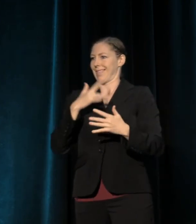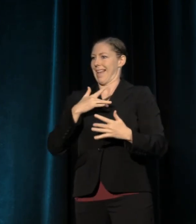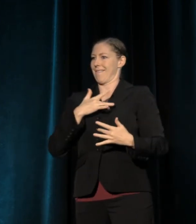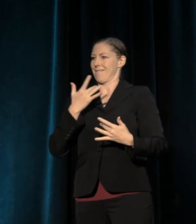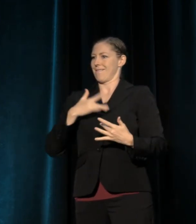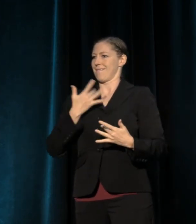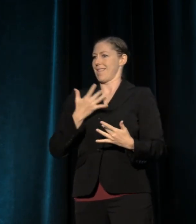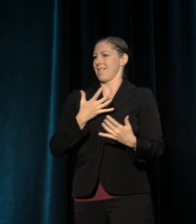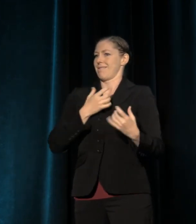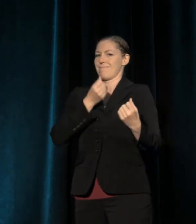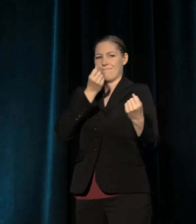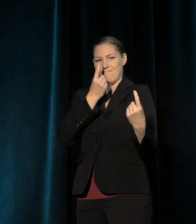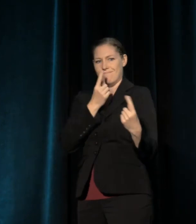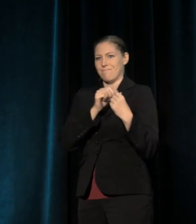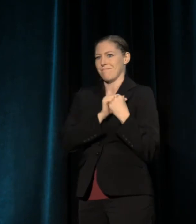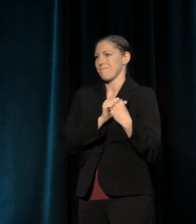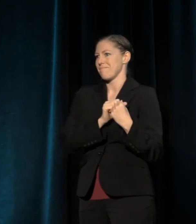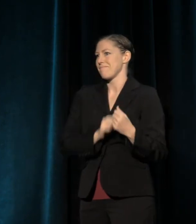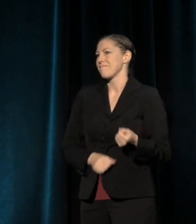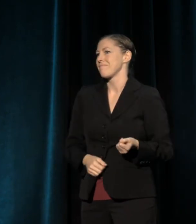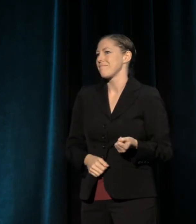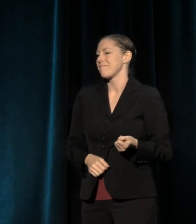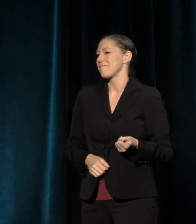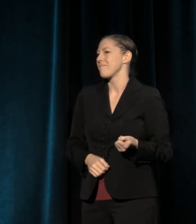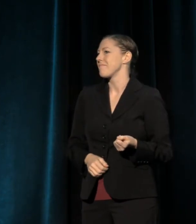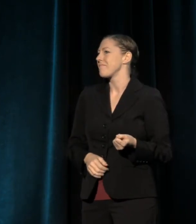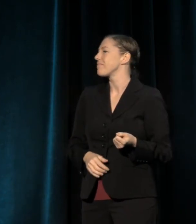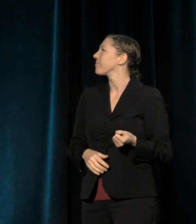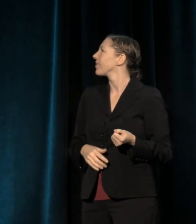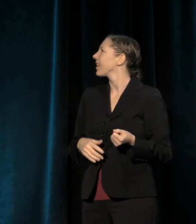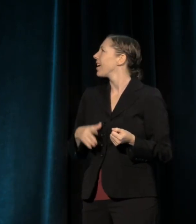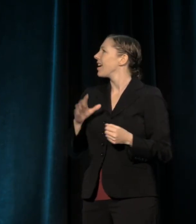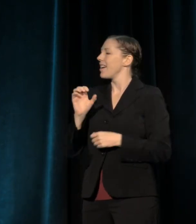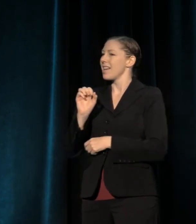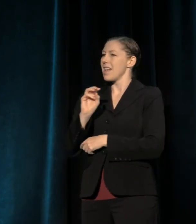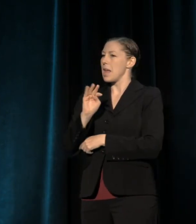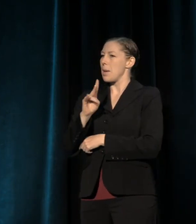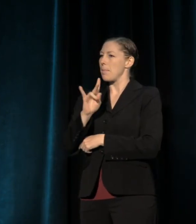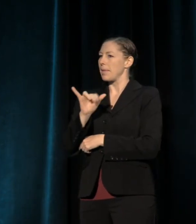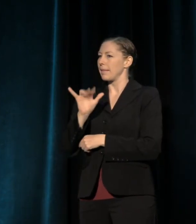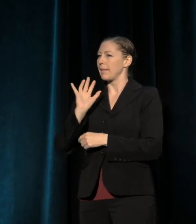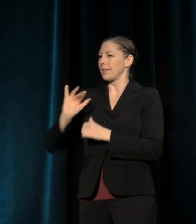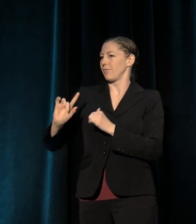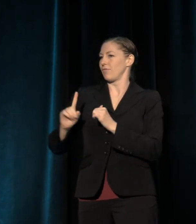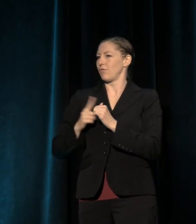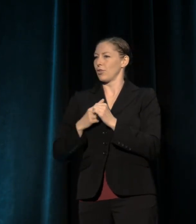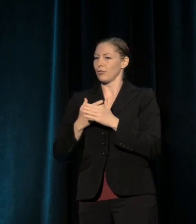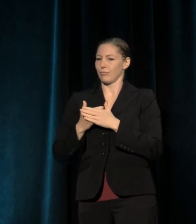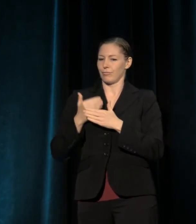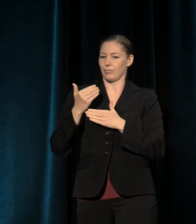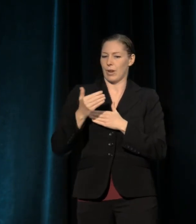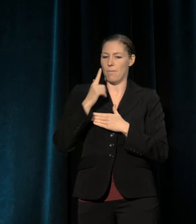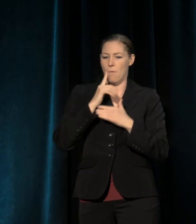And empathy is the first necessary step towards equity. Now it's important to say, empathy is not enough.